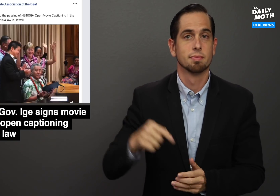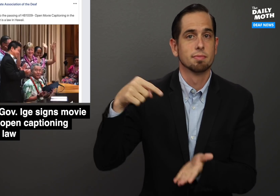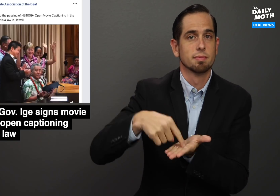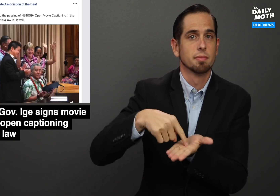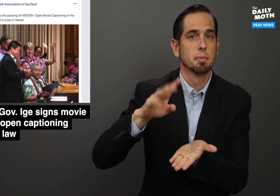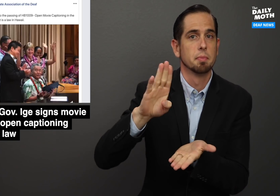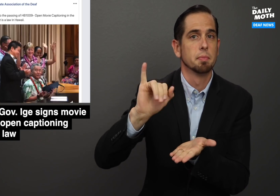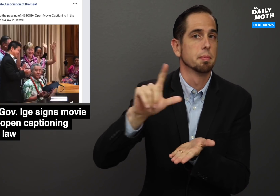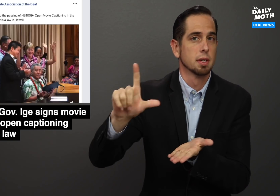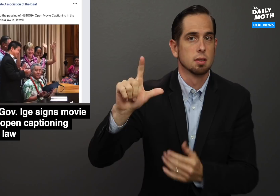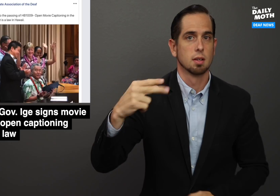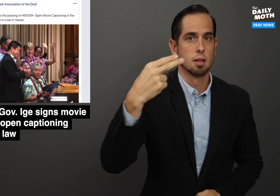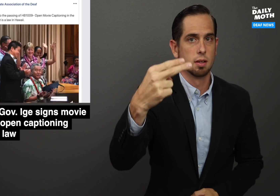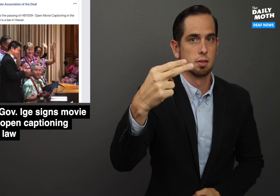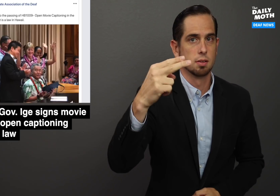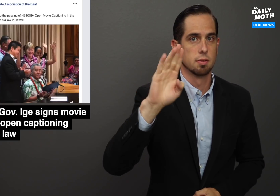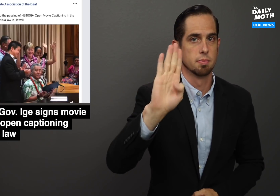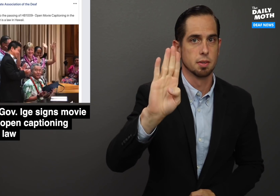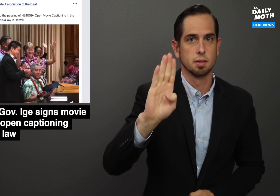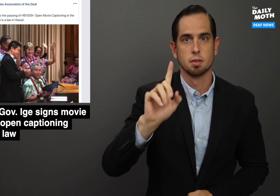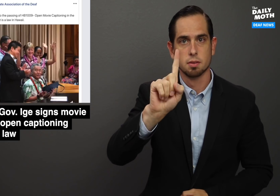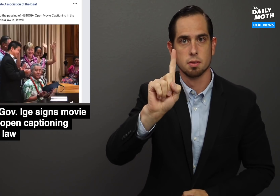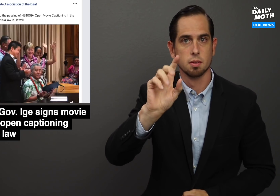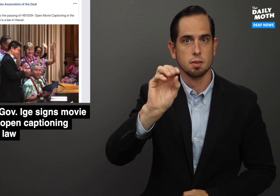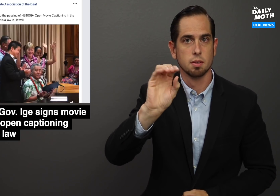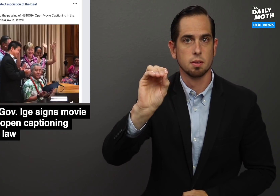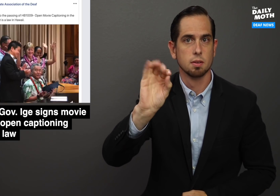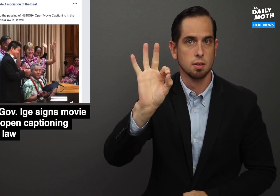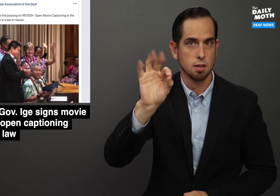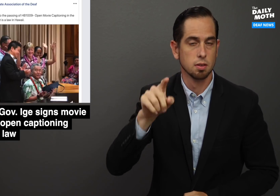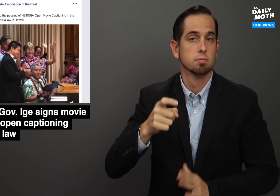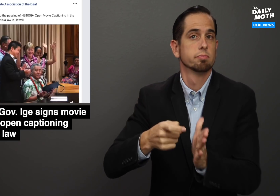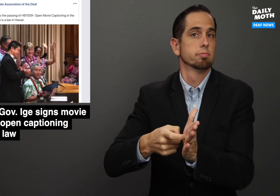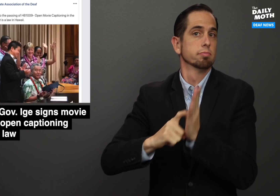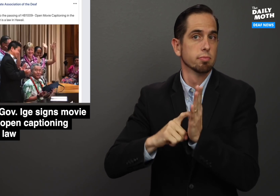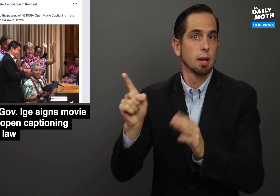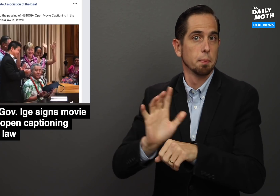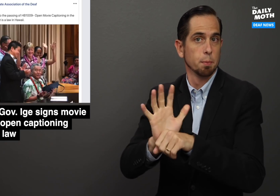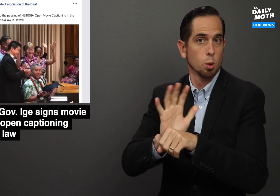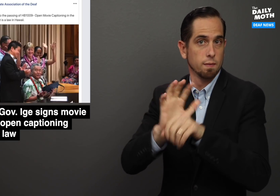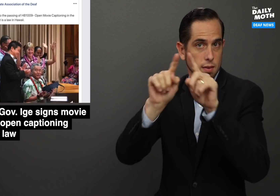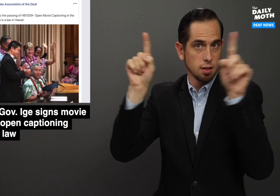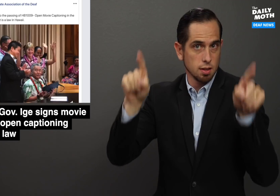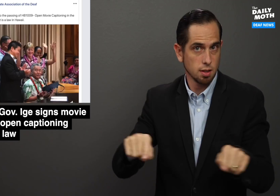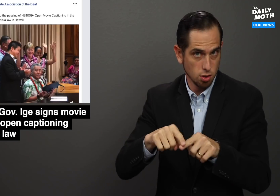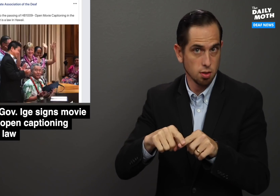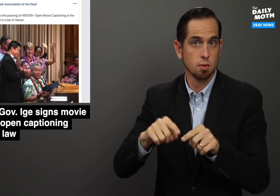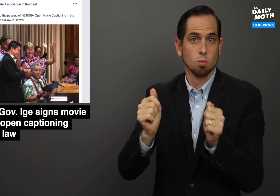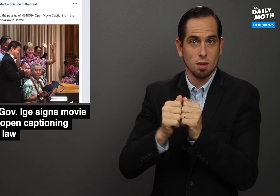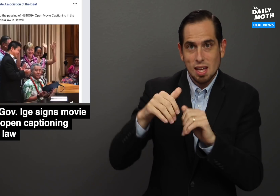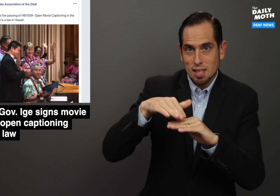The bill, HB 1009, requires movie theaters with at least